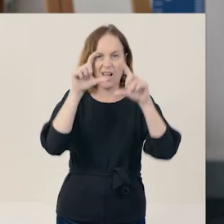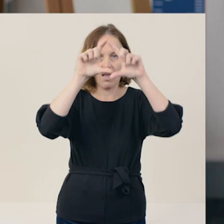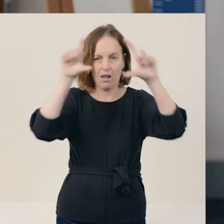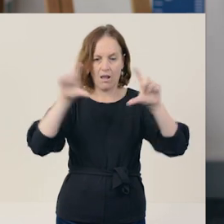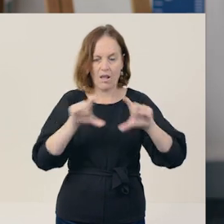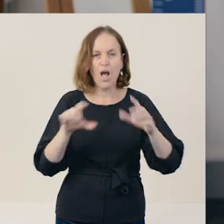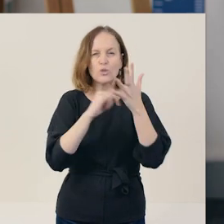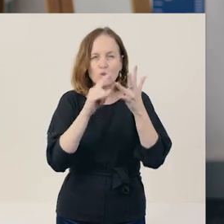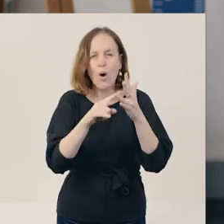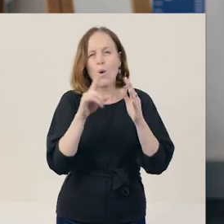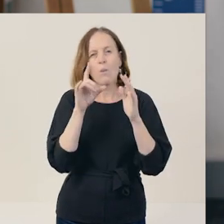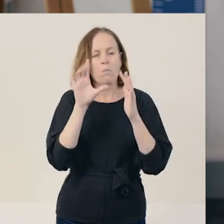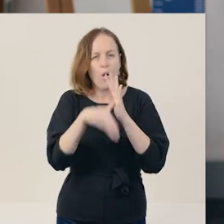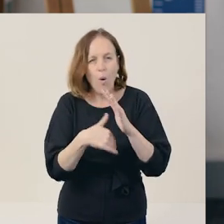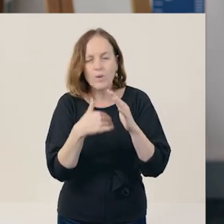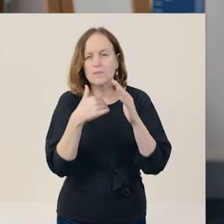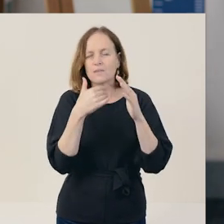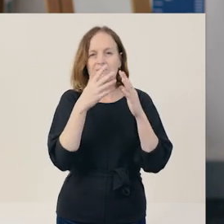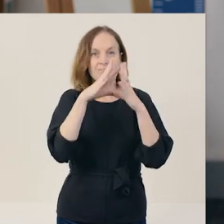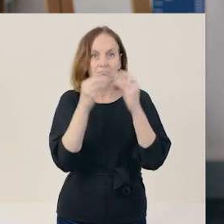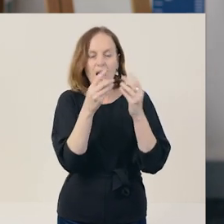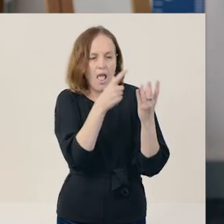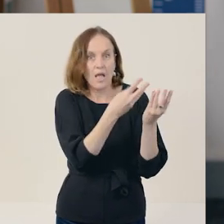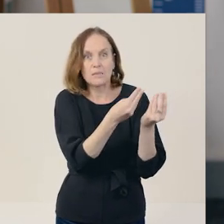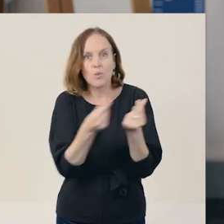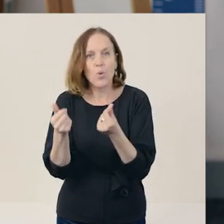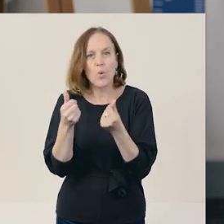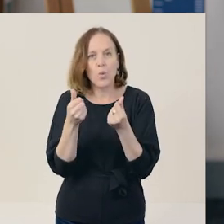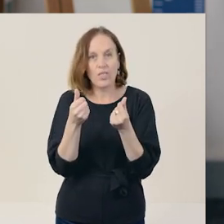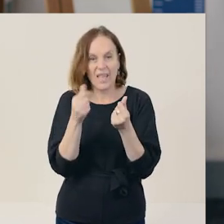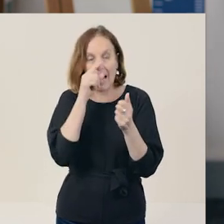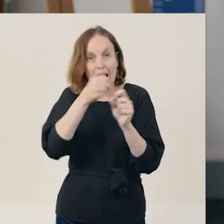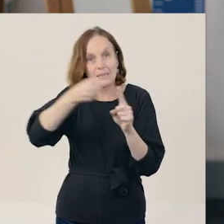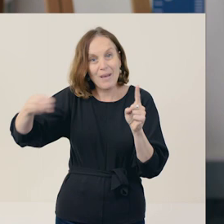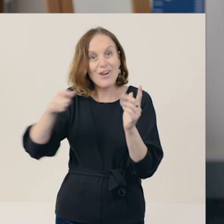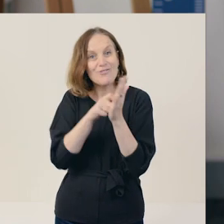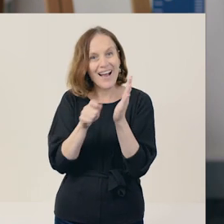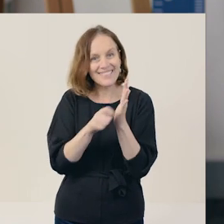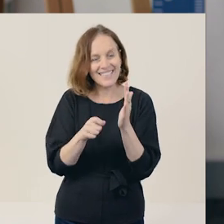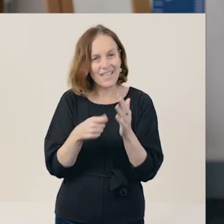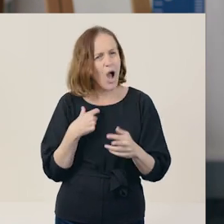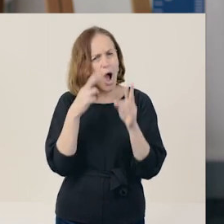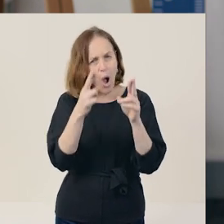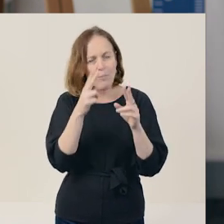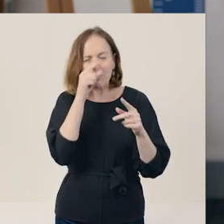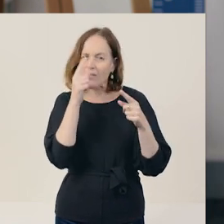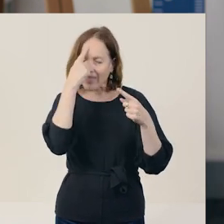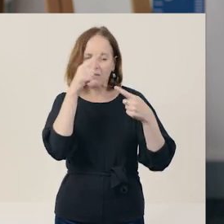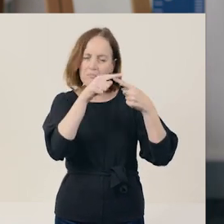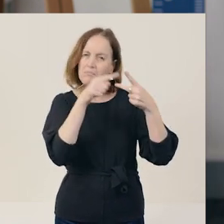to make your writing flow, and to expand your writing. I hope you can use these tips when you're writing.